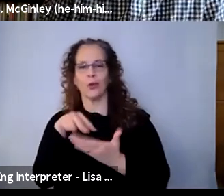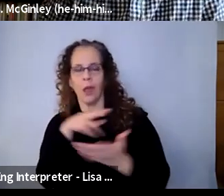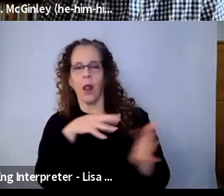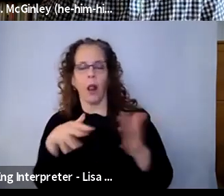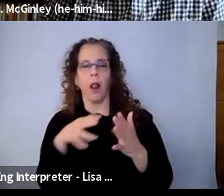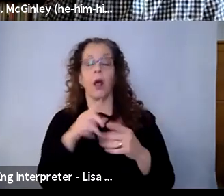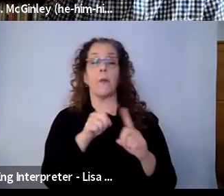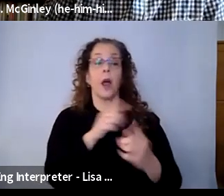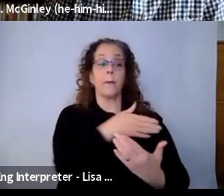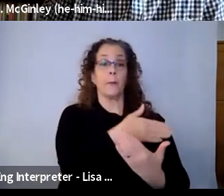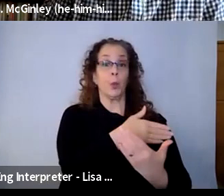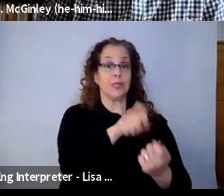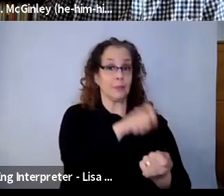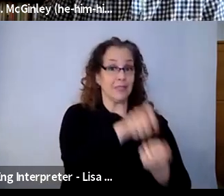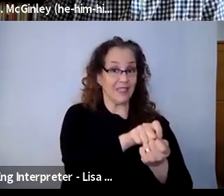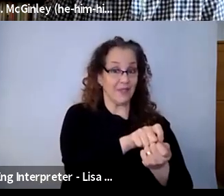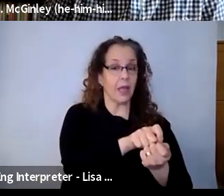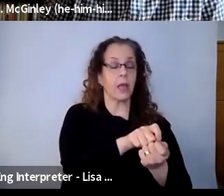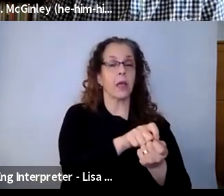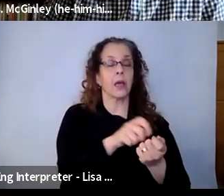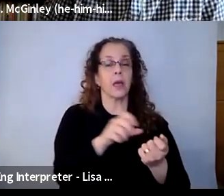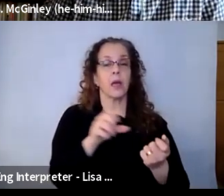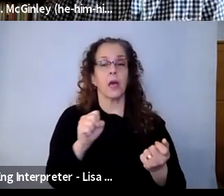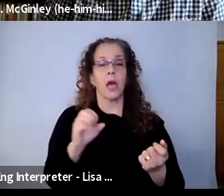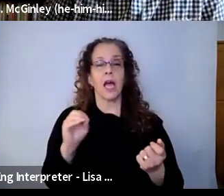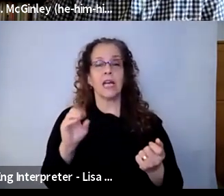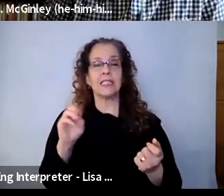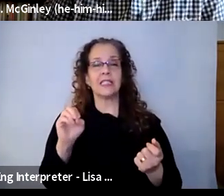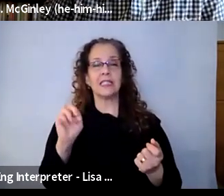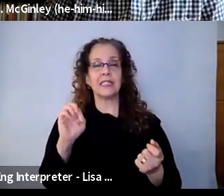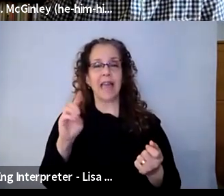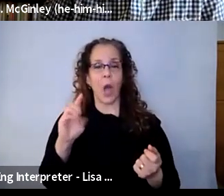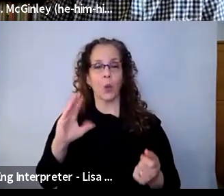application, that's pretty easy to work with. And Affinity,